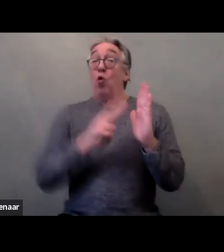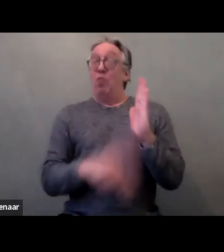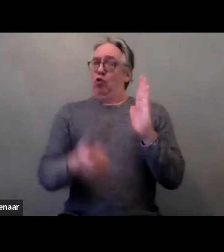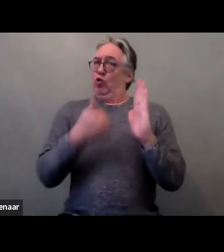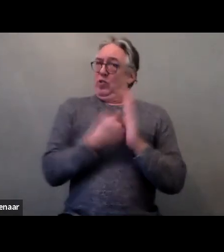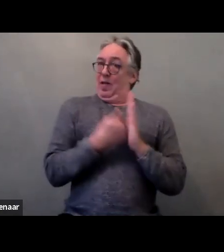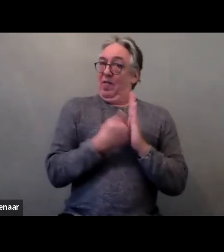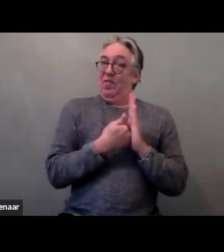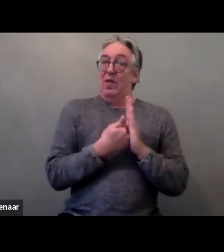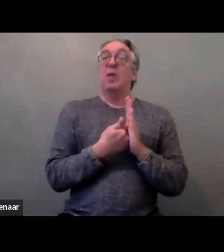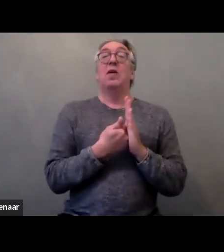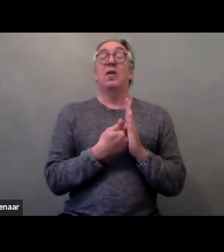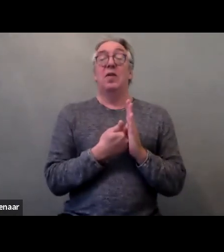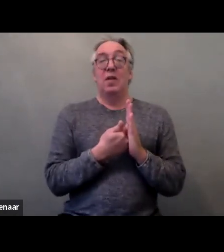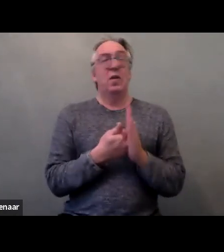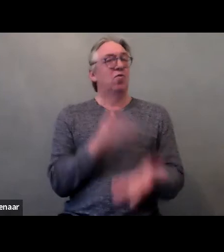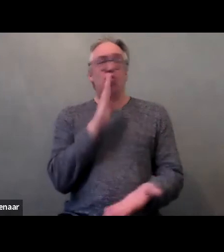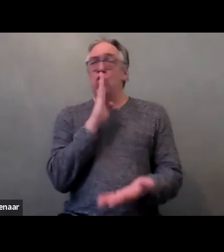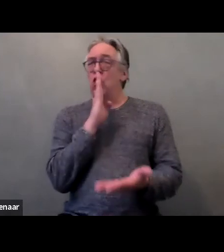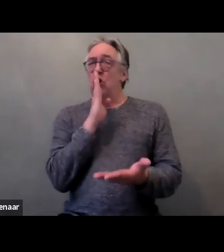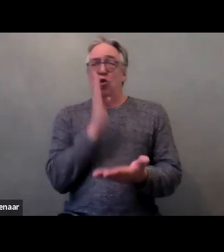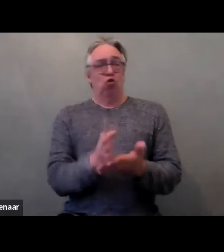it’s a really truly comprehensive tool.